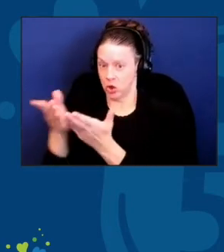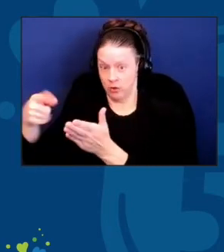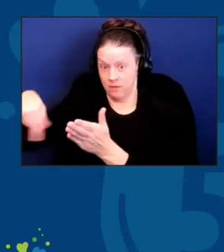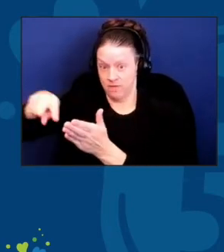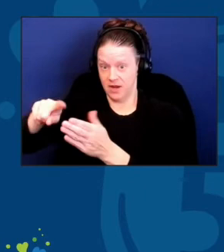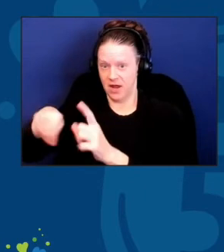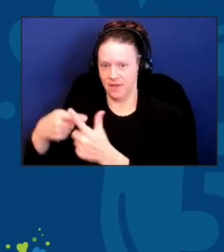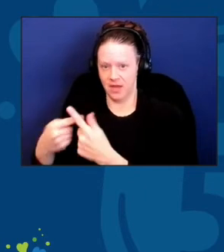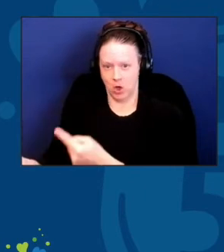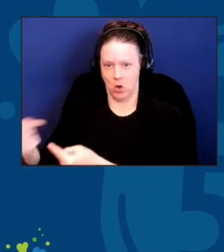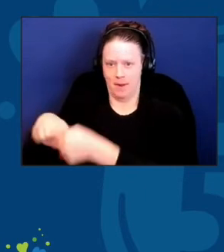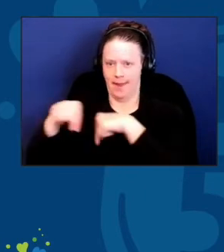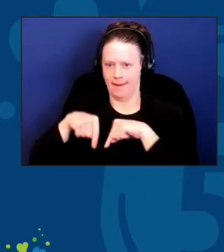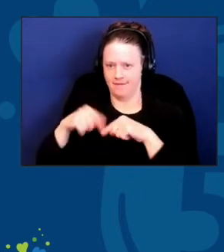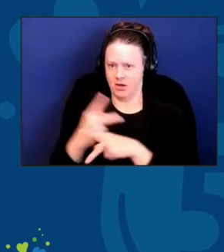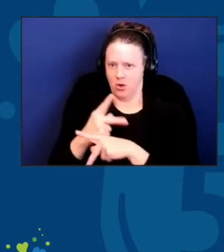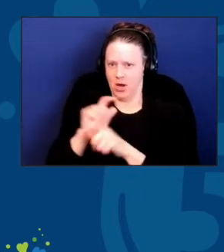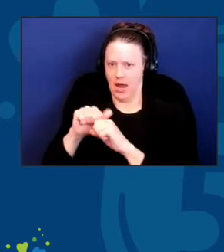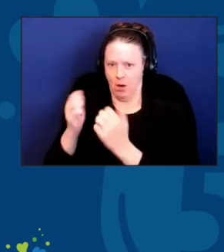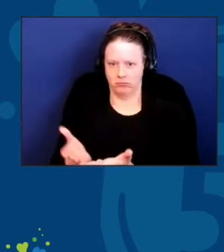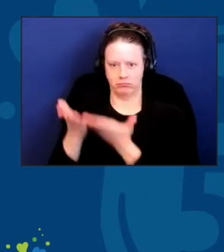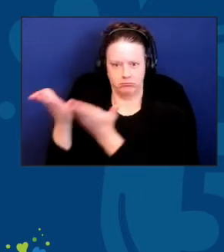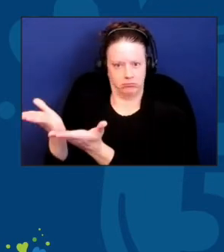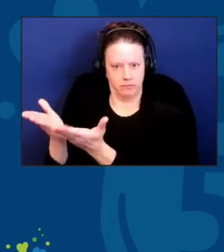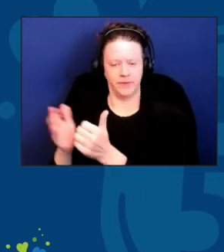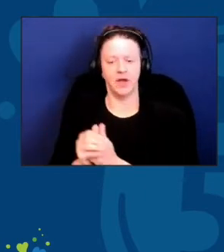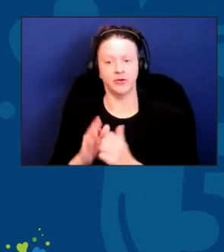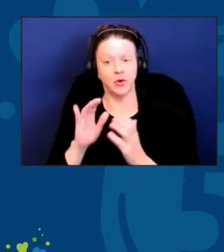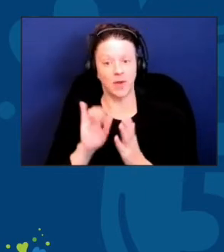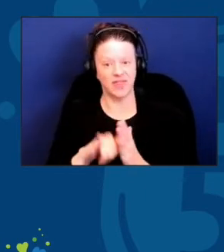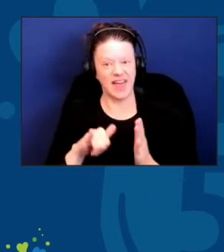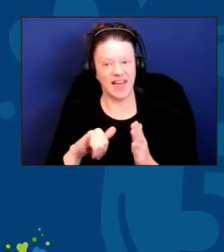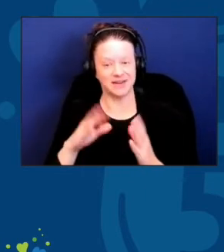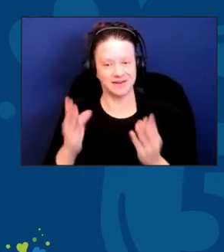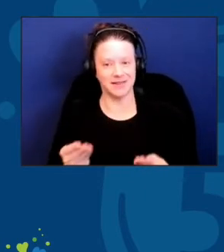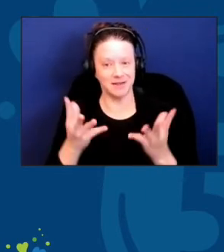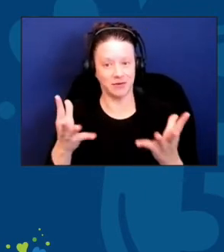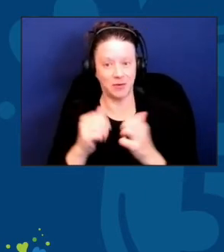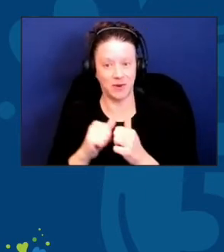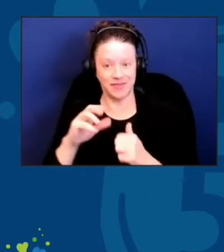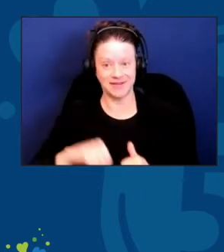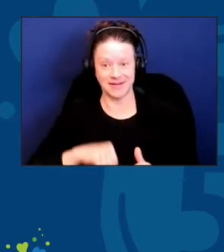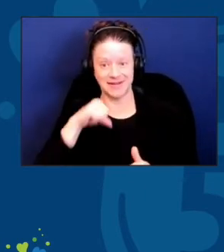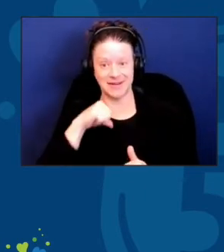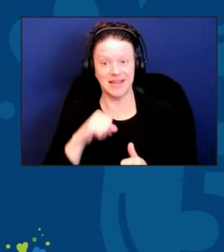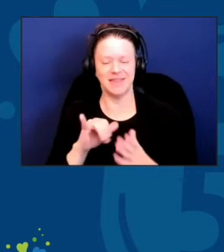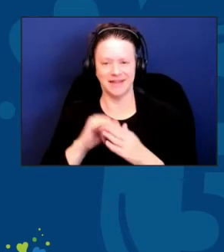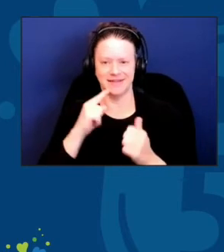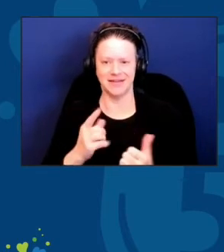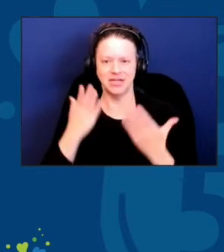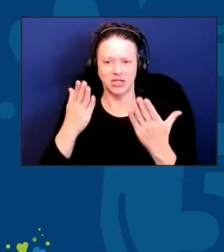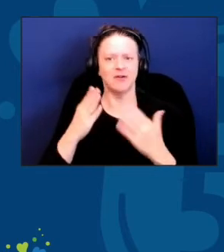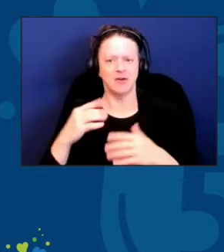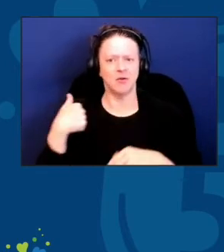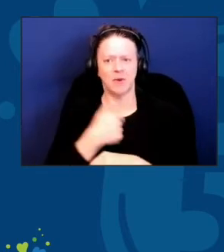is just a great example of defining how we help people, how we identify them and then how we respond to them.